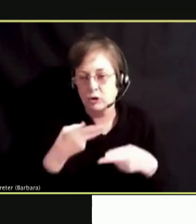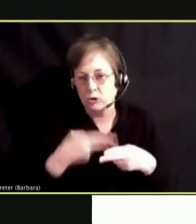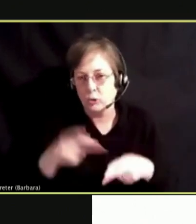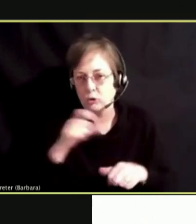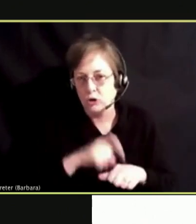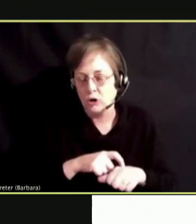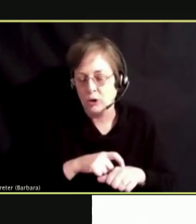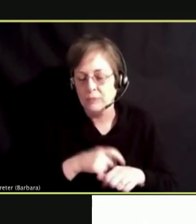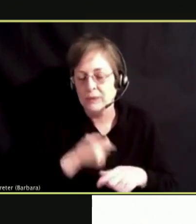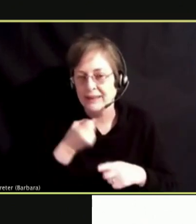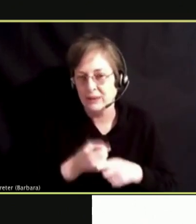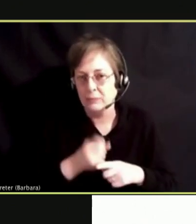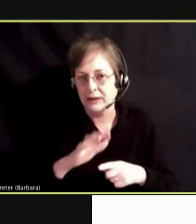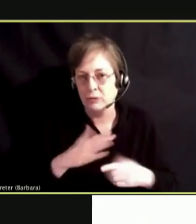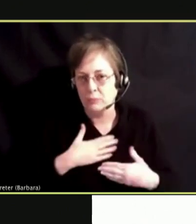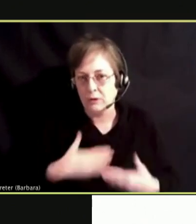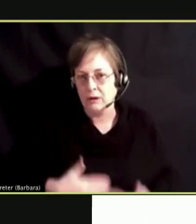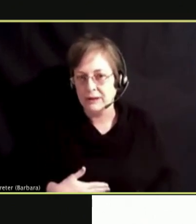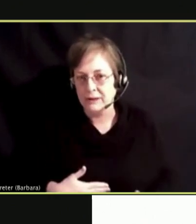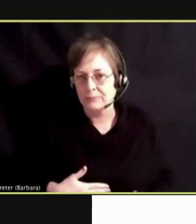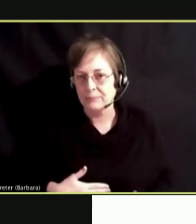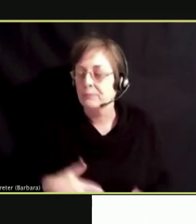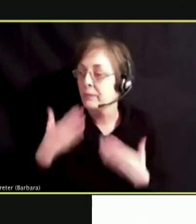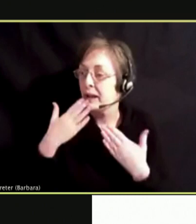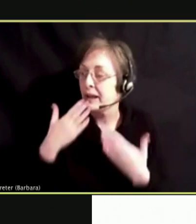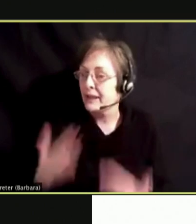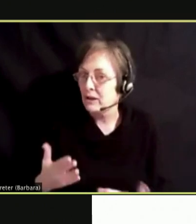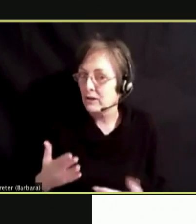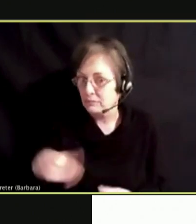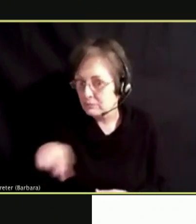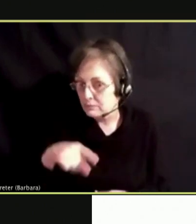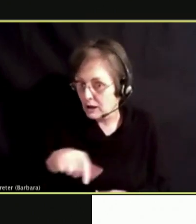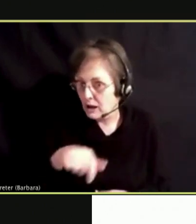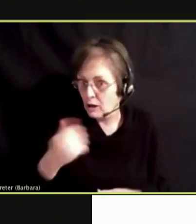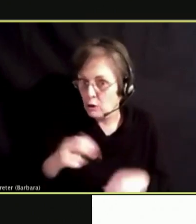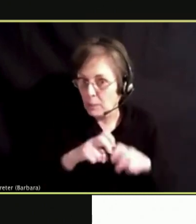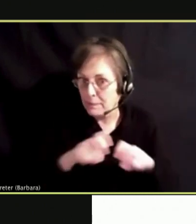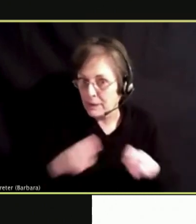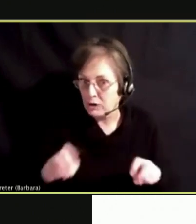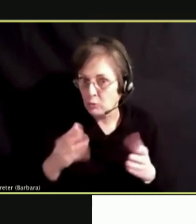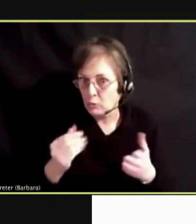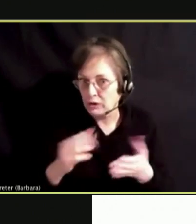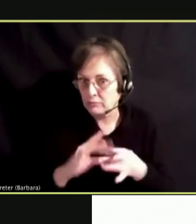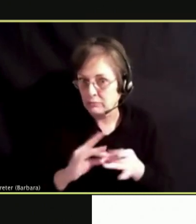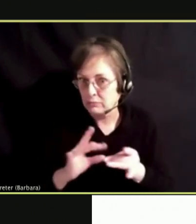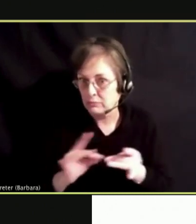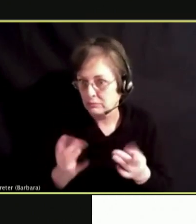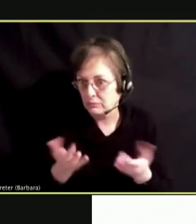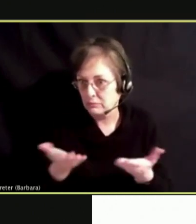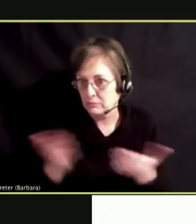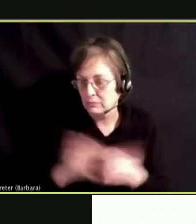DOES ANYONE ELSE FROM OUR PANEL WANT TO SHARE ANY INFORMATION?